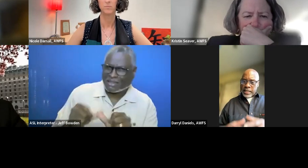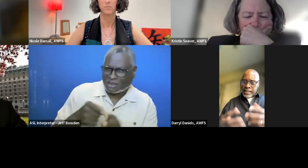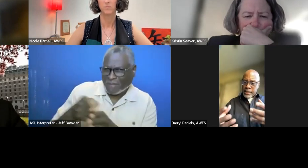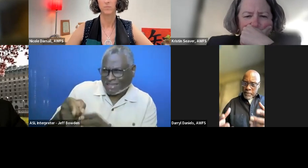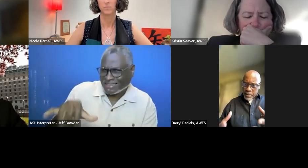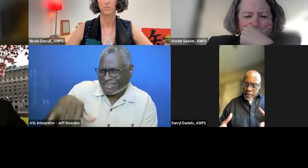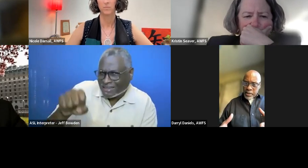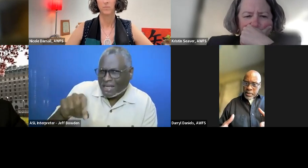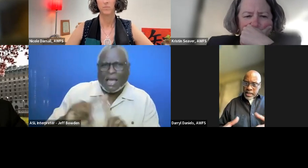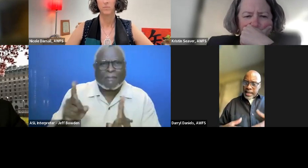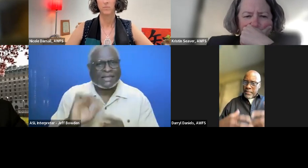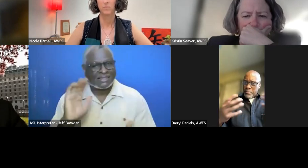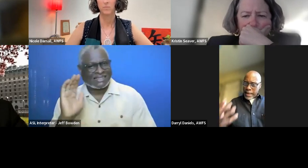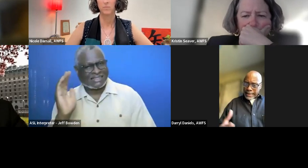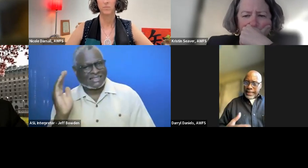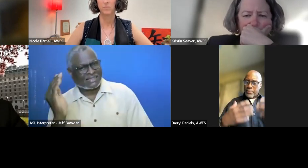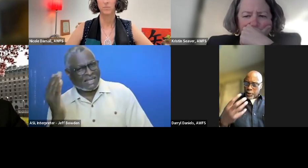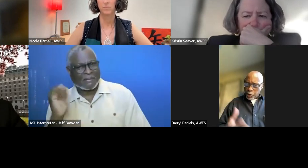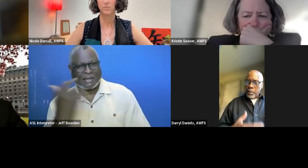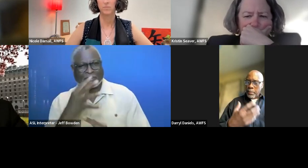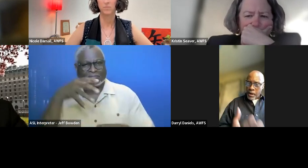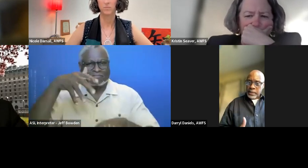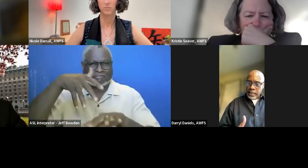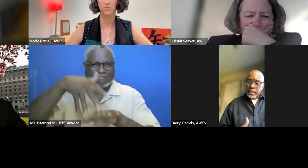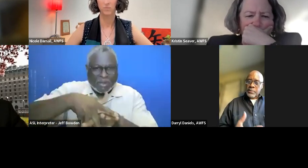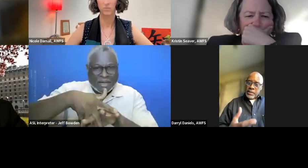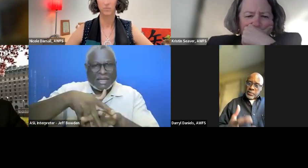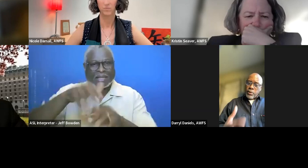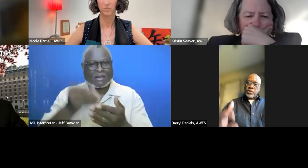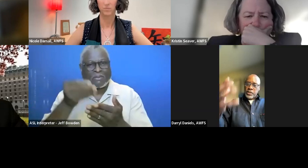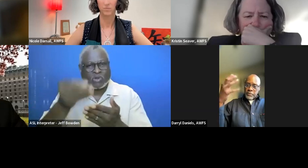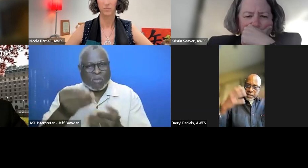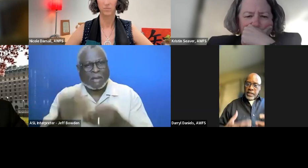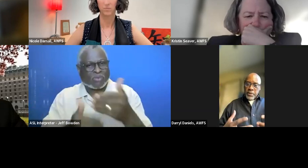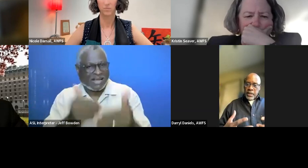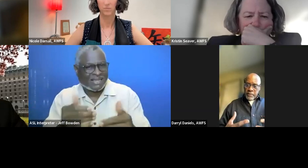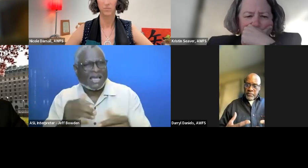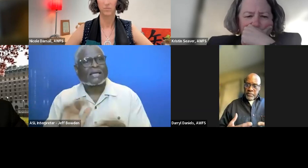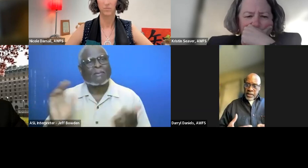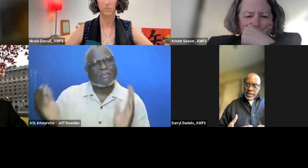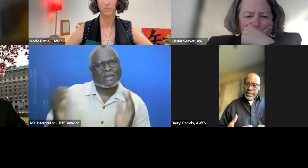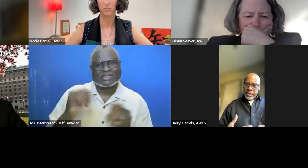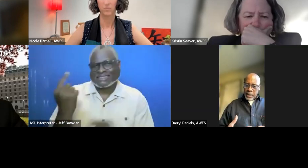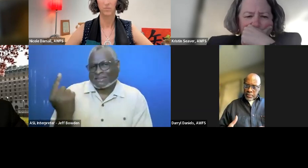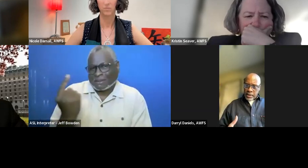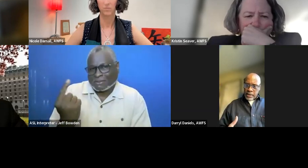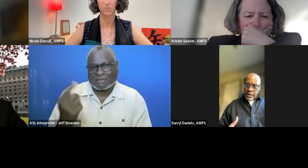but they just appear to be embedded in the procurement process as opposed to something separate.